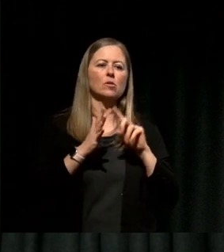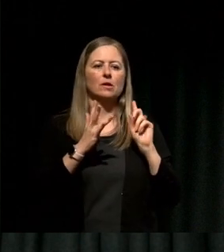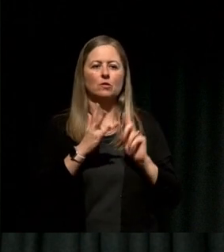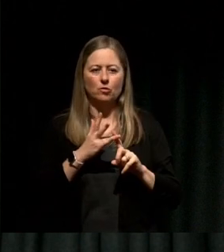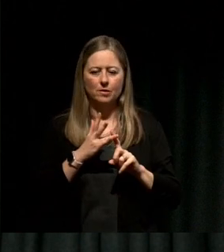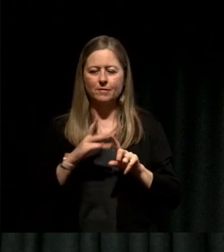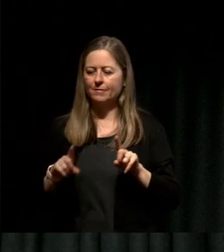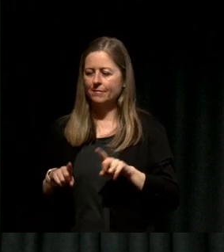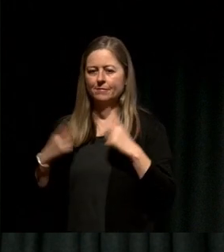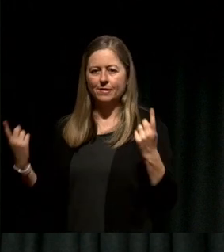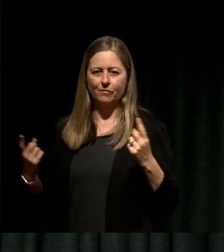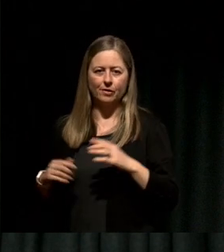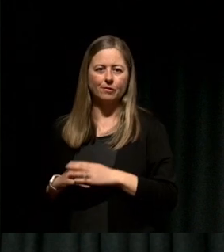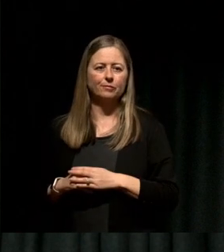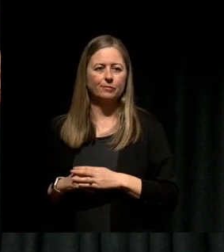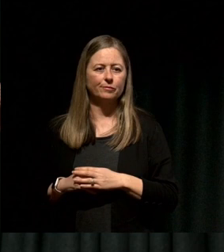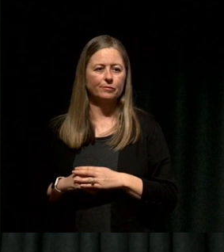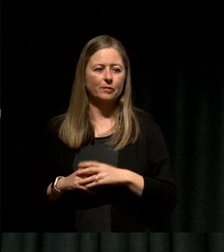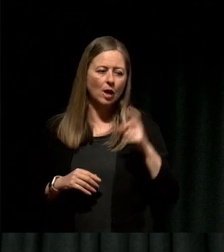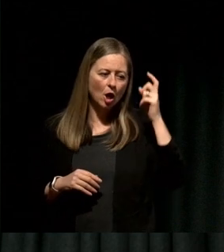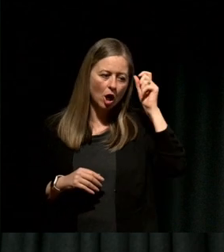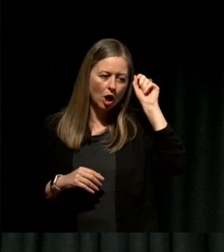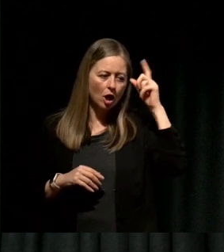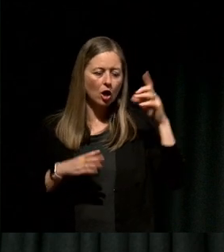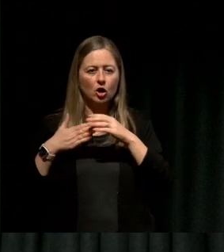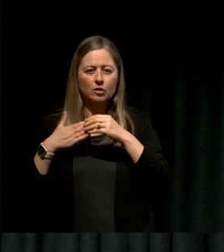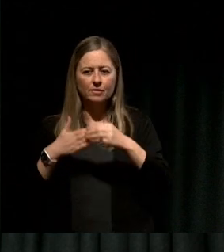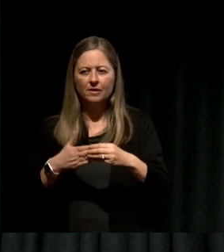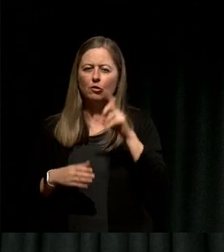One of the principles of conscious leadership is being able to listen well, and that includes